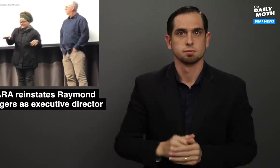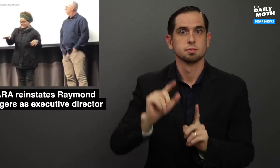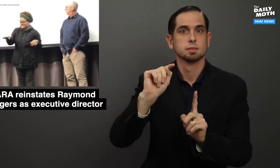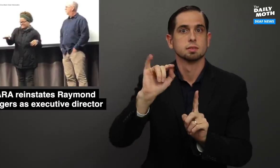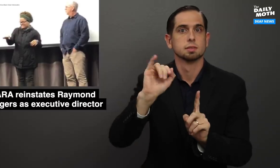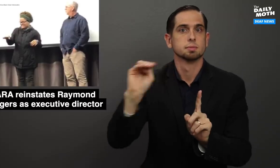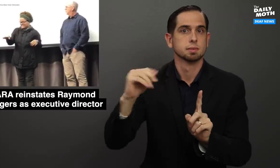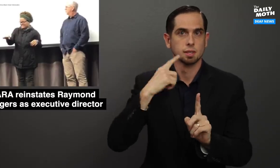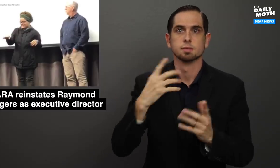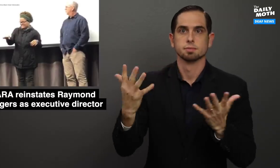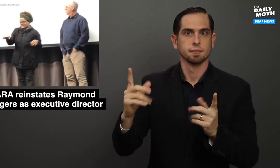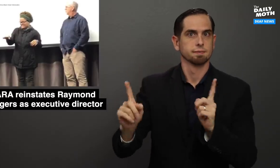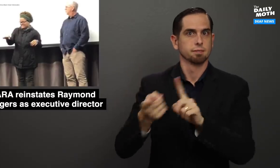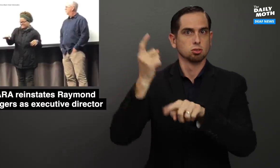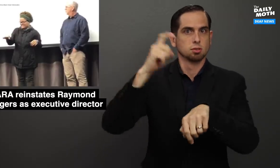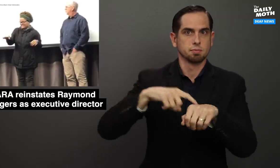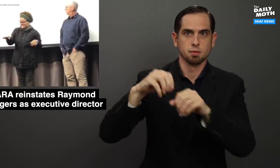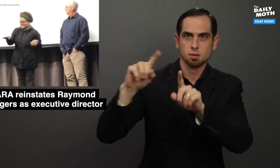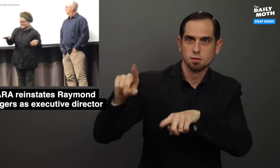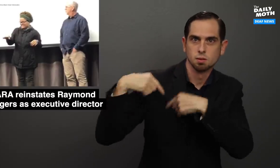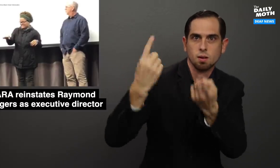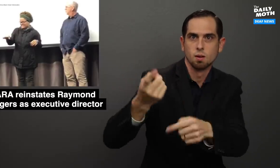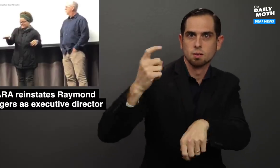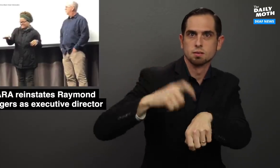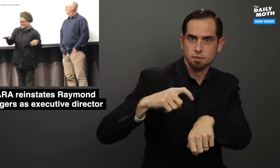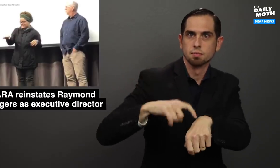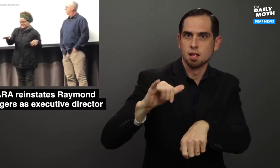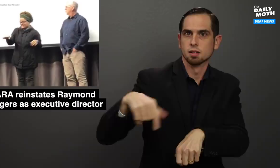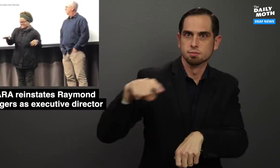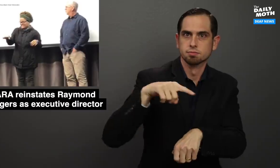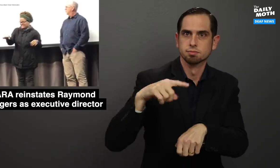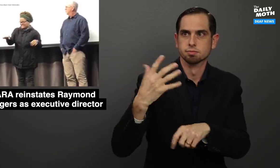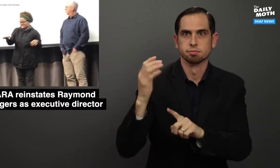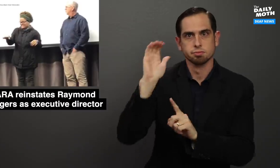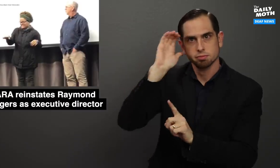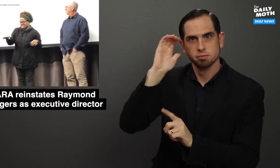Timm said it was the first time in a long time they have